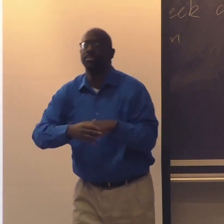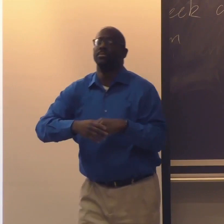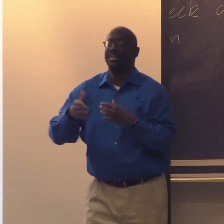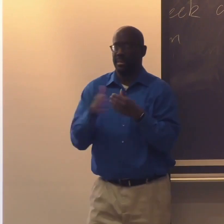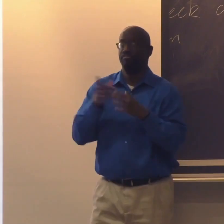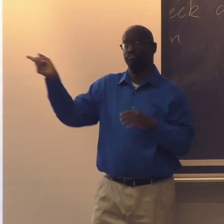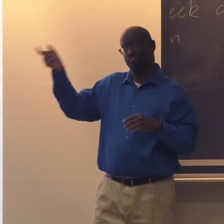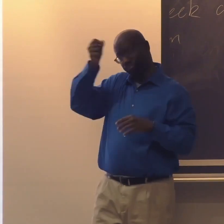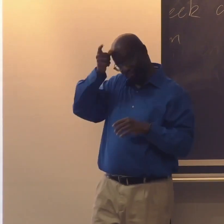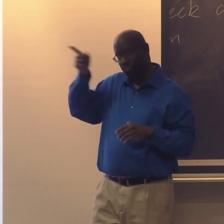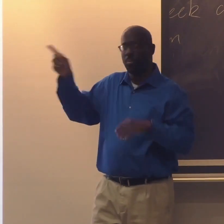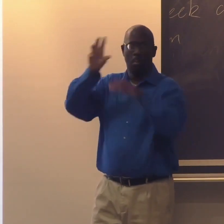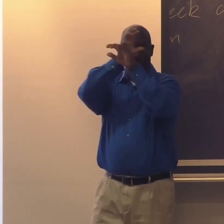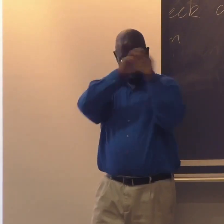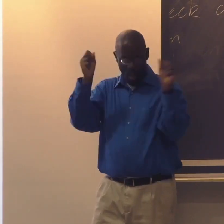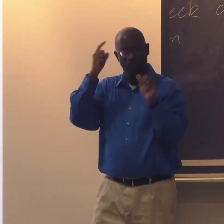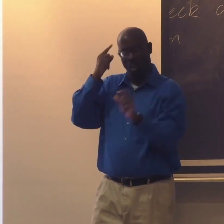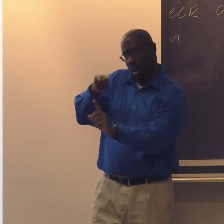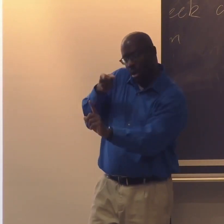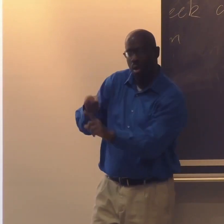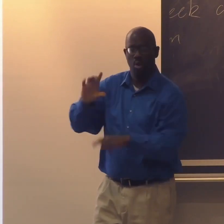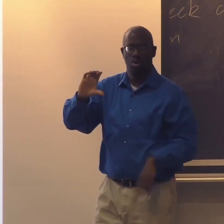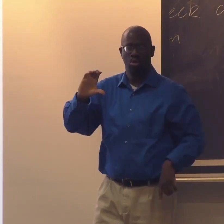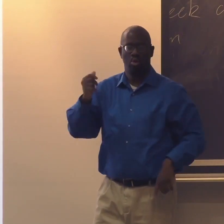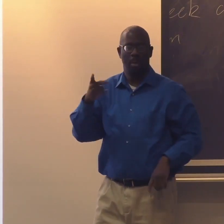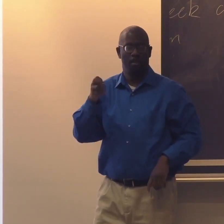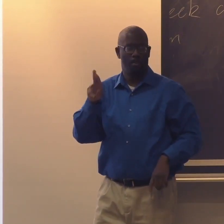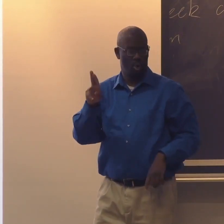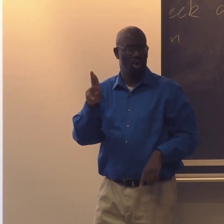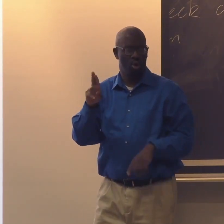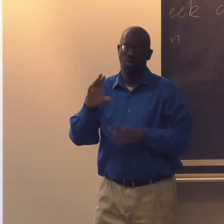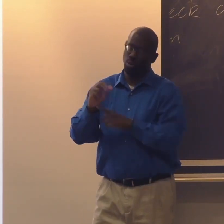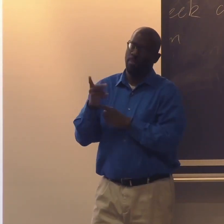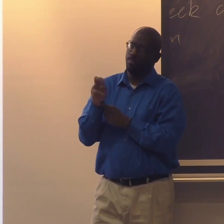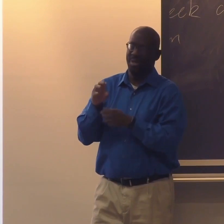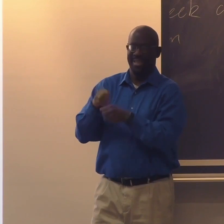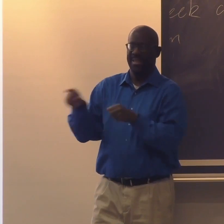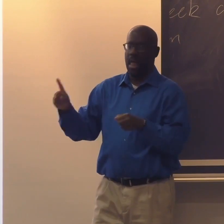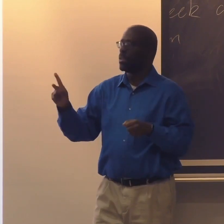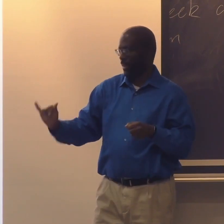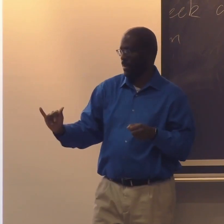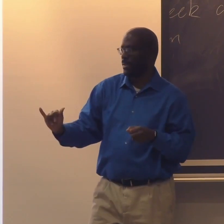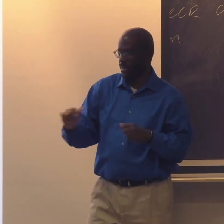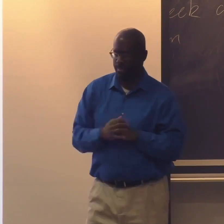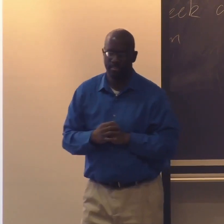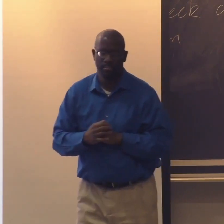I will explain a little bit more about her later. So she was the president of her chapter in Kentucky.